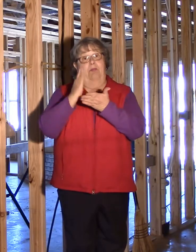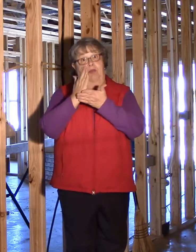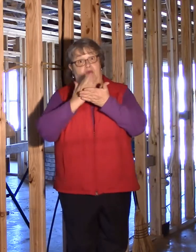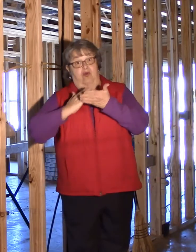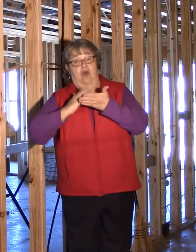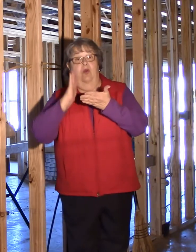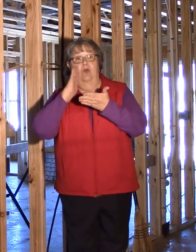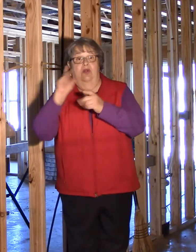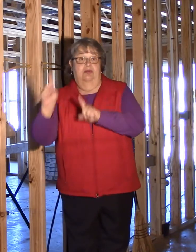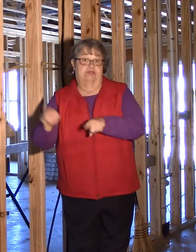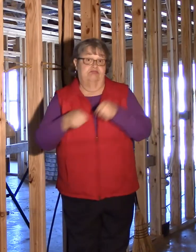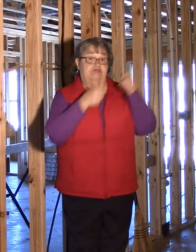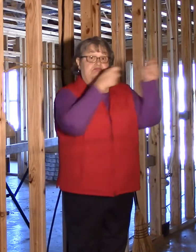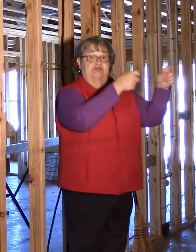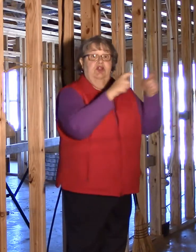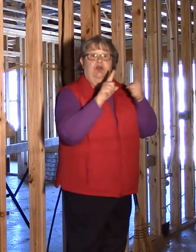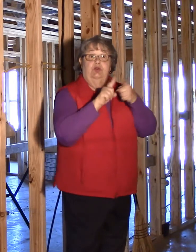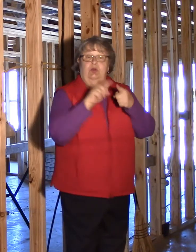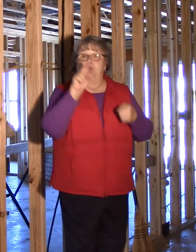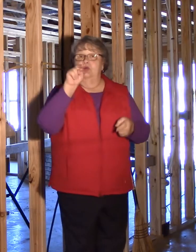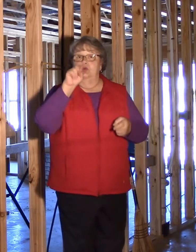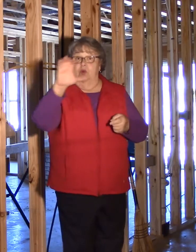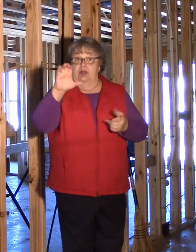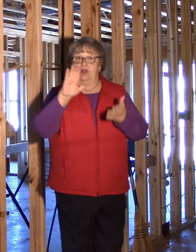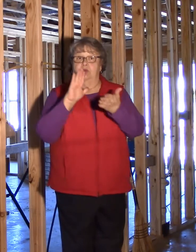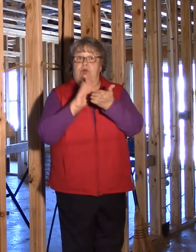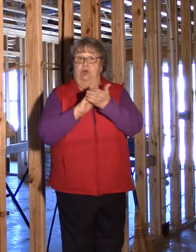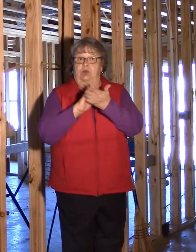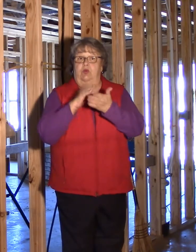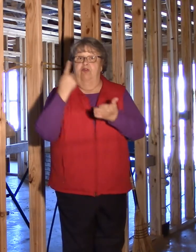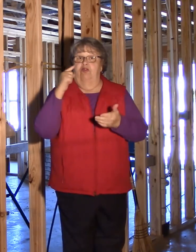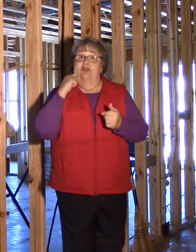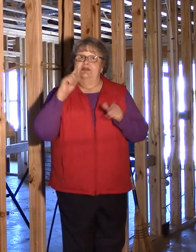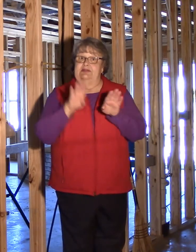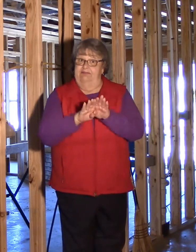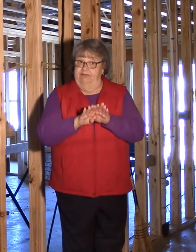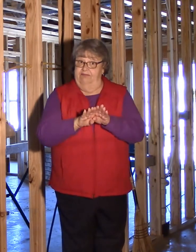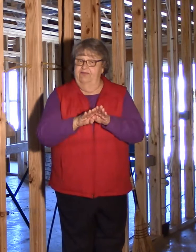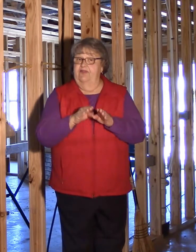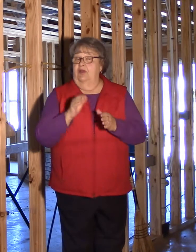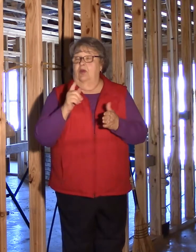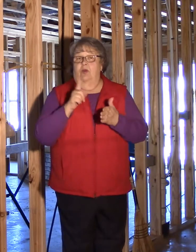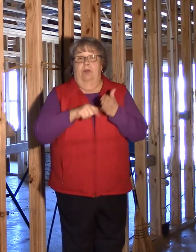part of the money will go to support children at the North Carolina School for the Deaf.